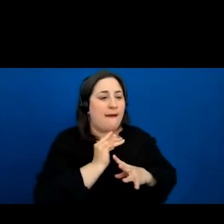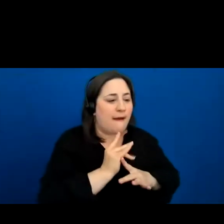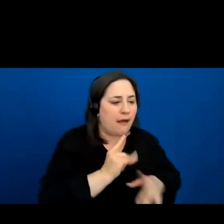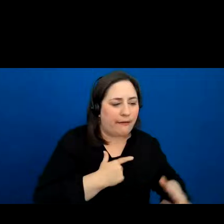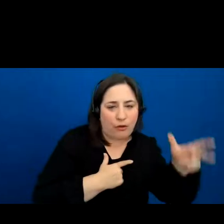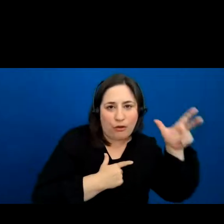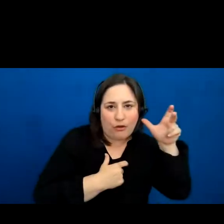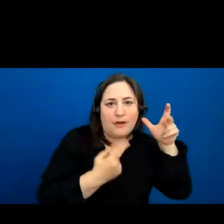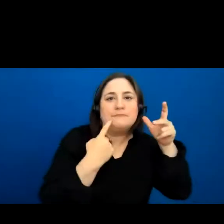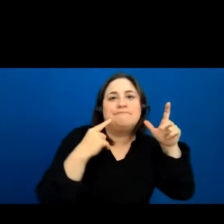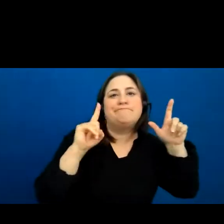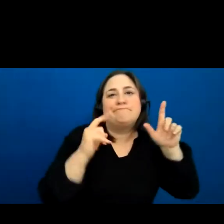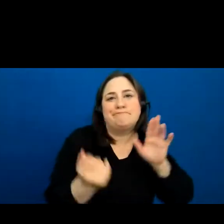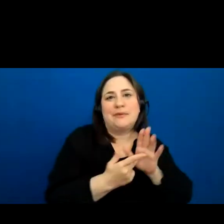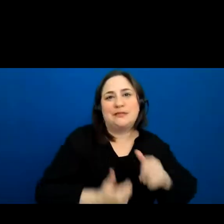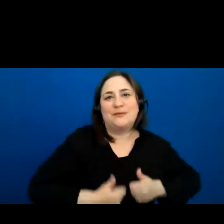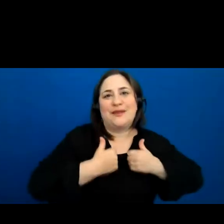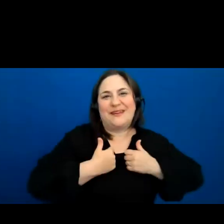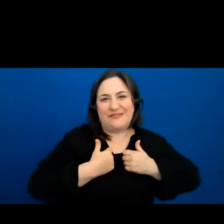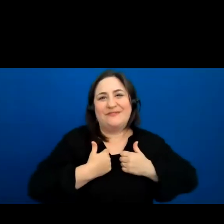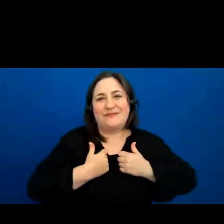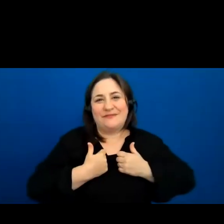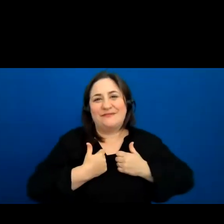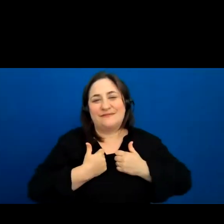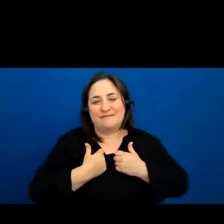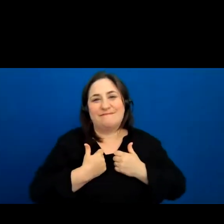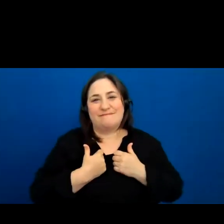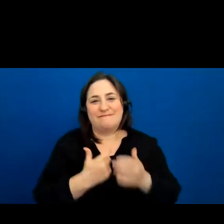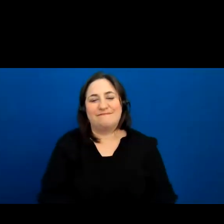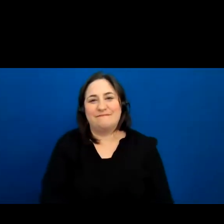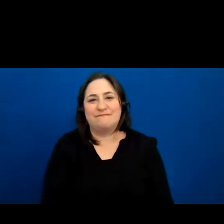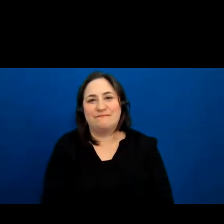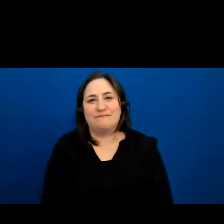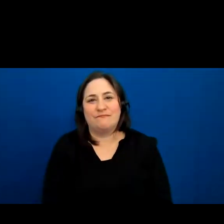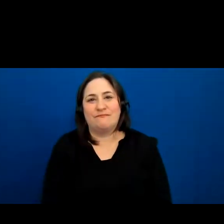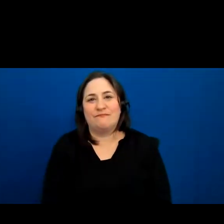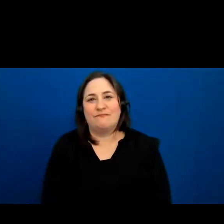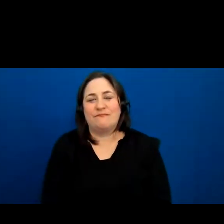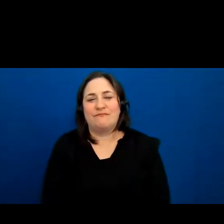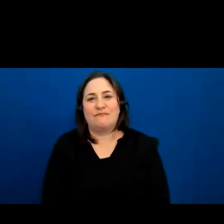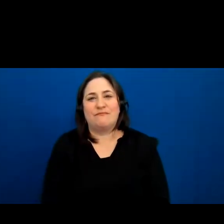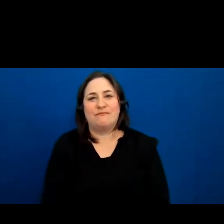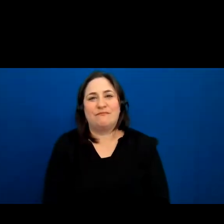Black Bear for him to come back to life. And that is one of the biggest